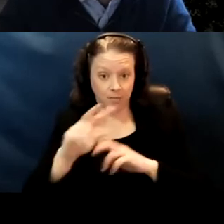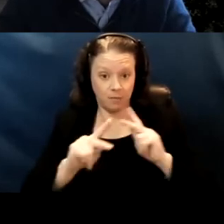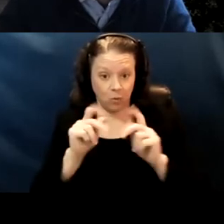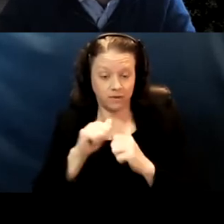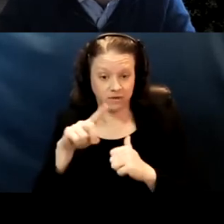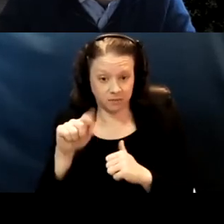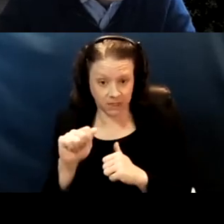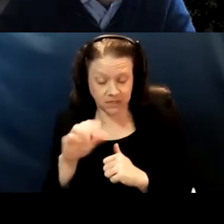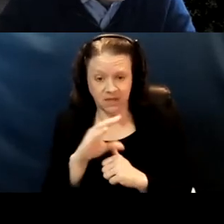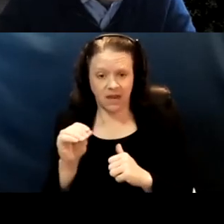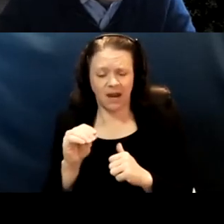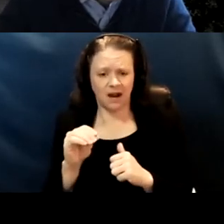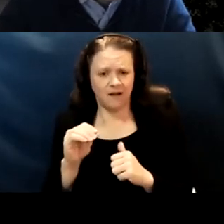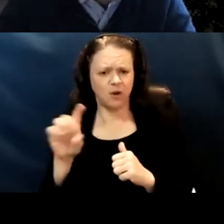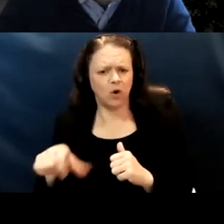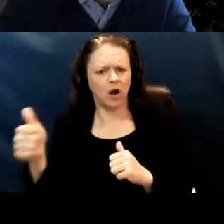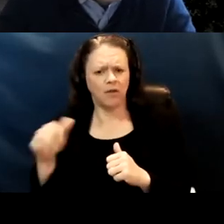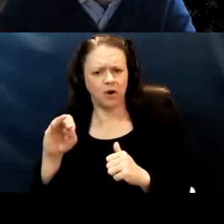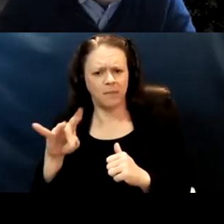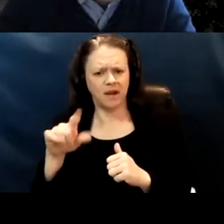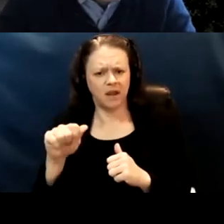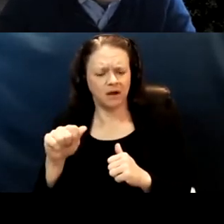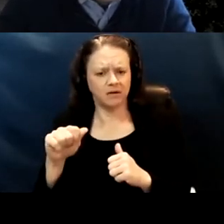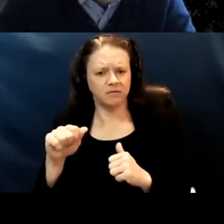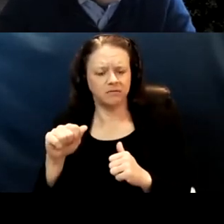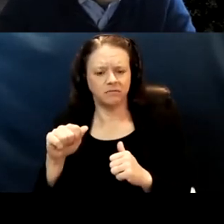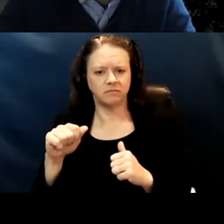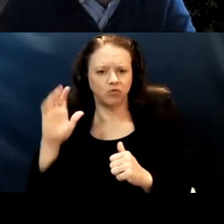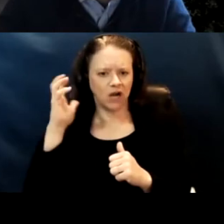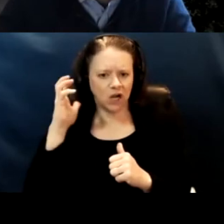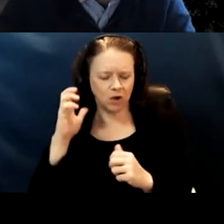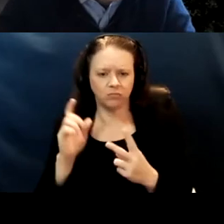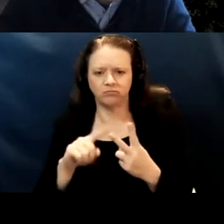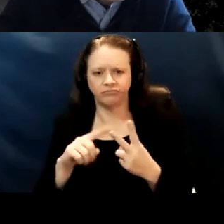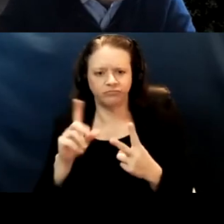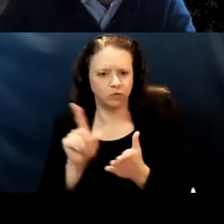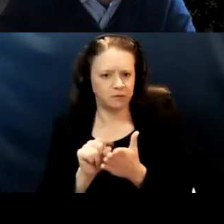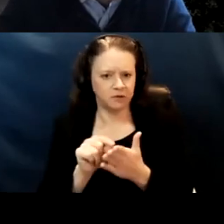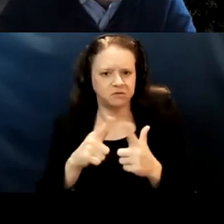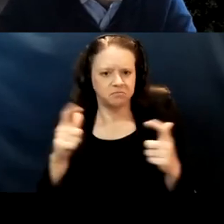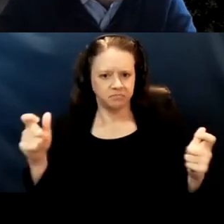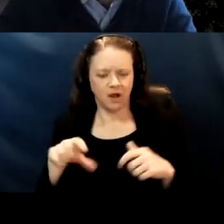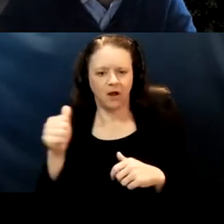And there were certainly other media outlets you know, public radio. I mean, just a number of different media outlets.